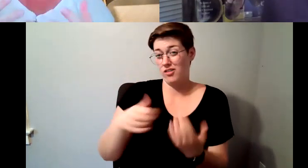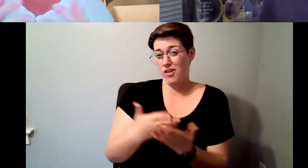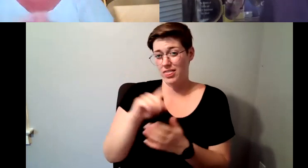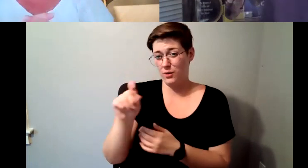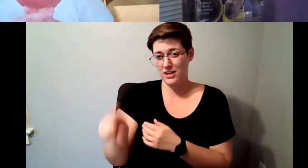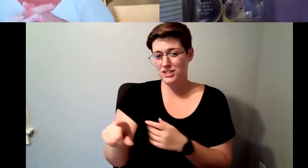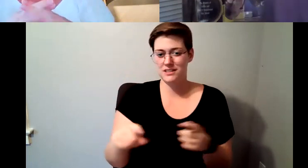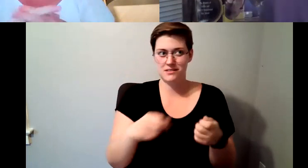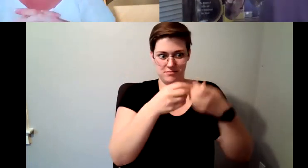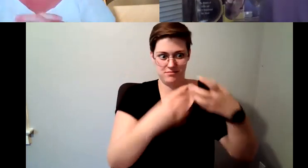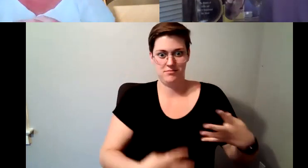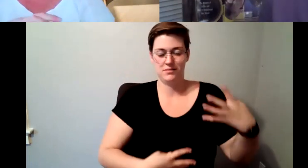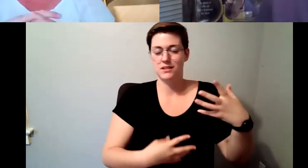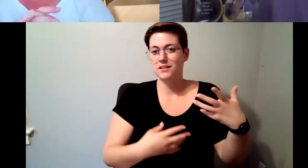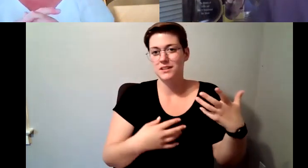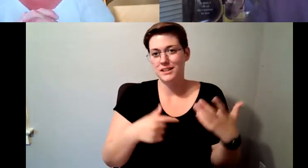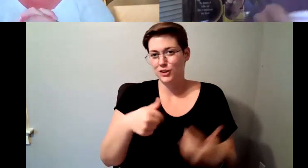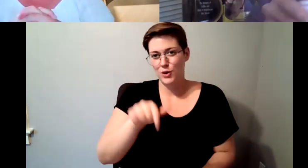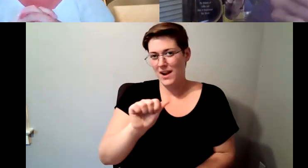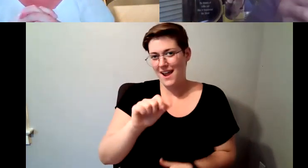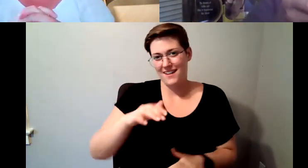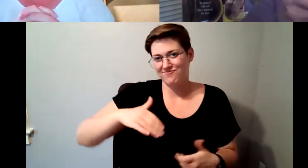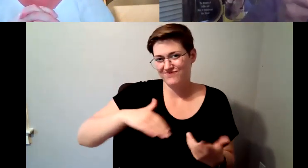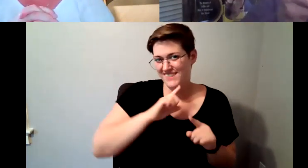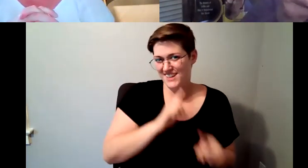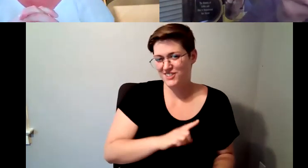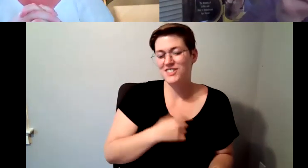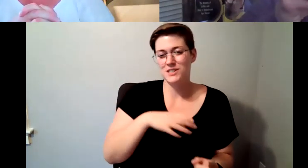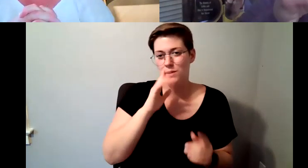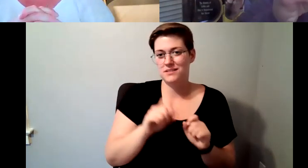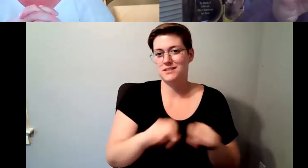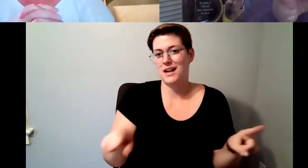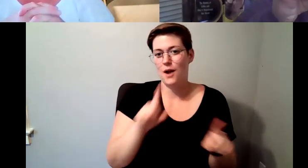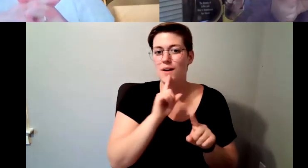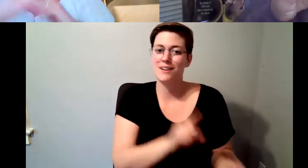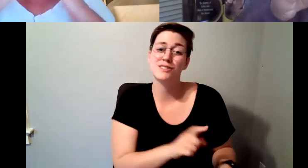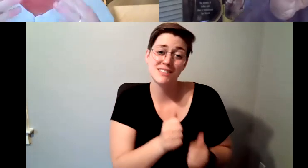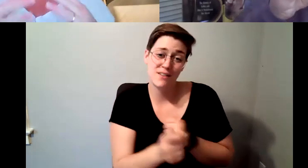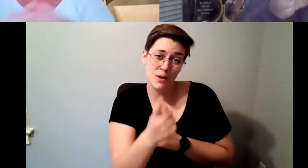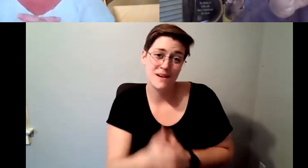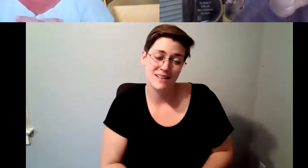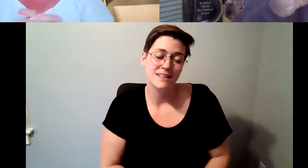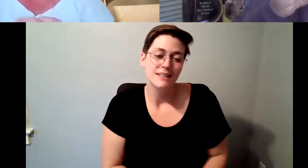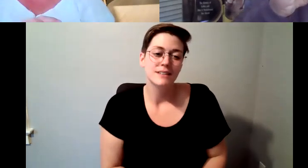have time to answer today and then we'll get some answers out to everyone. Kelly Redder: Post event here.